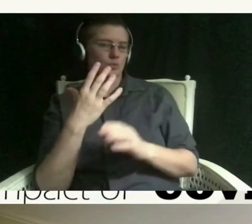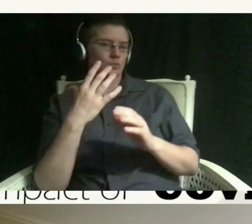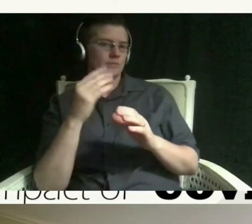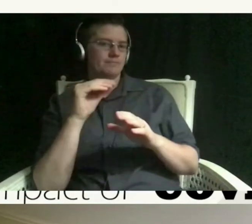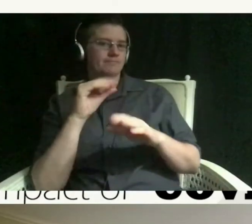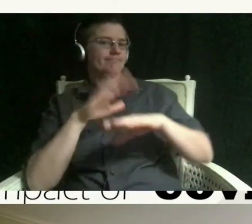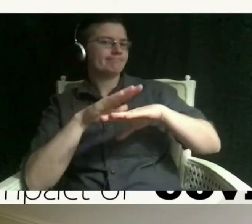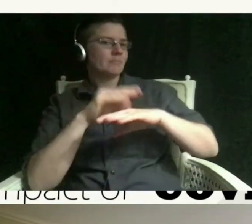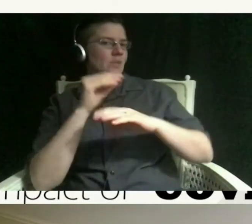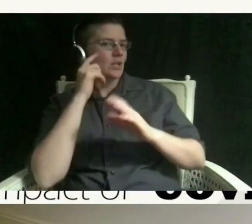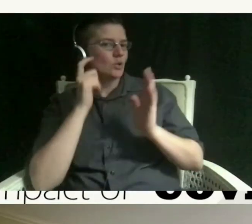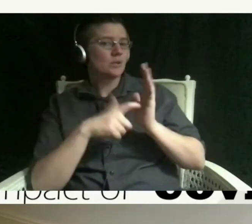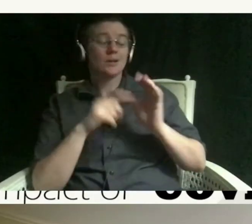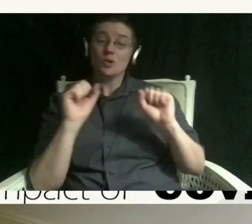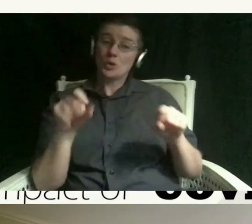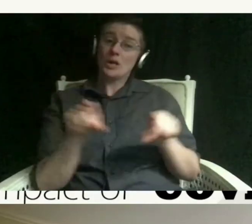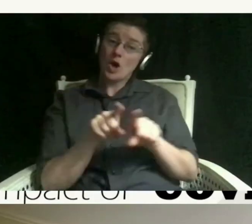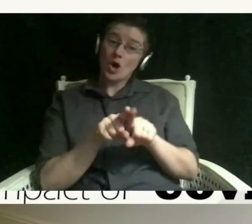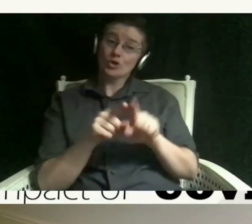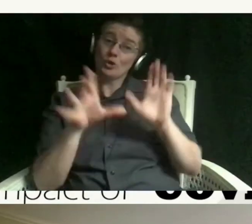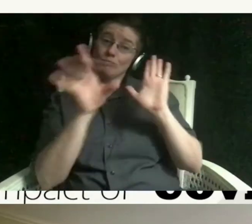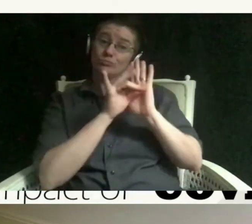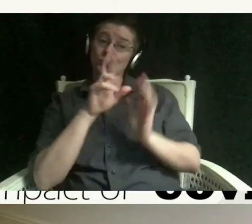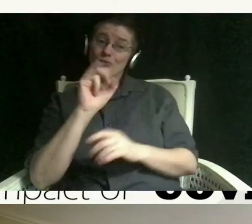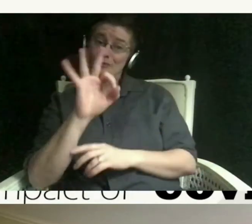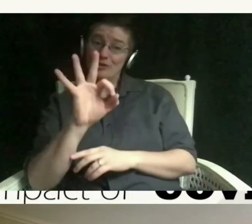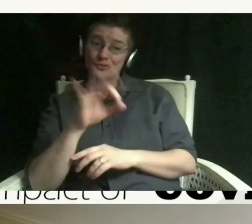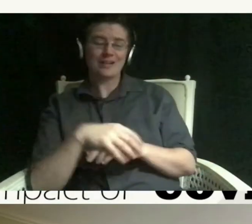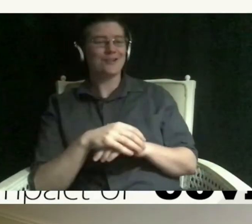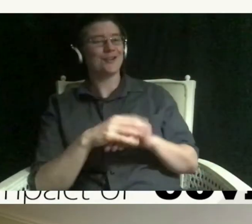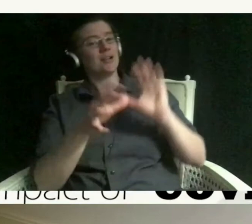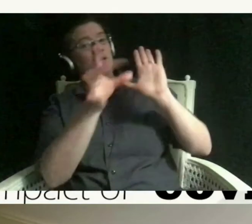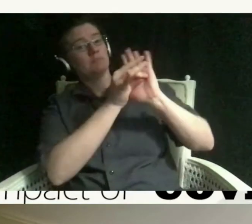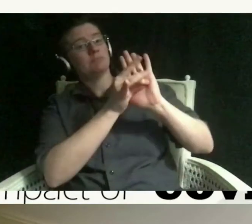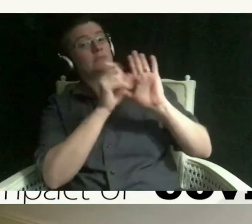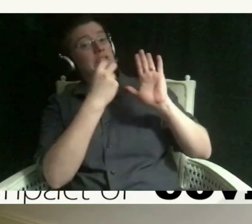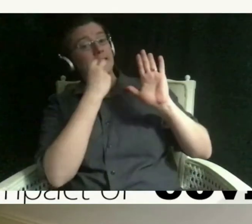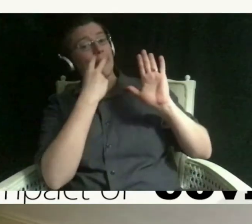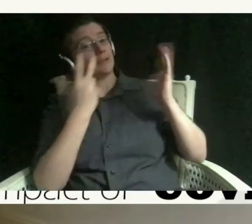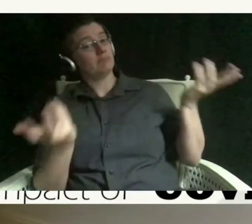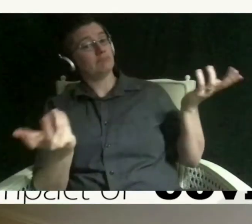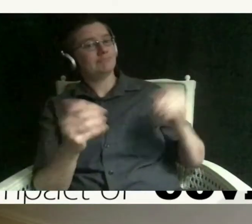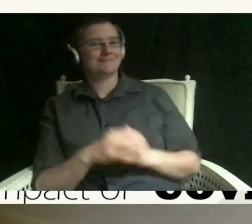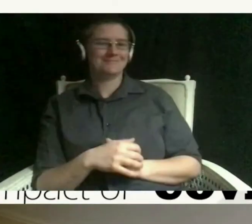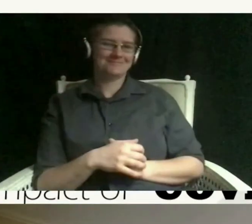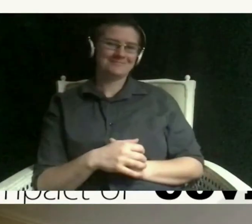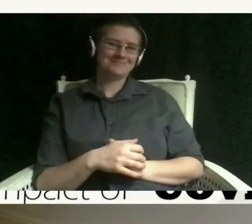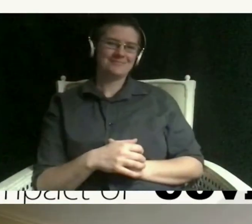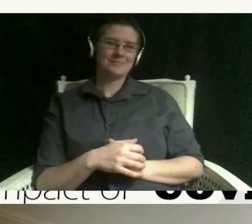notes on the refrigerator because you need a snack in between so that also helps yeah i i was always